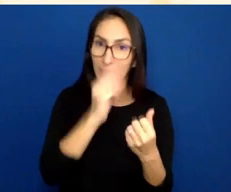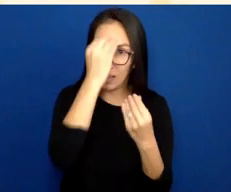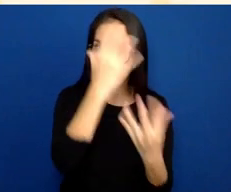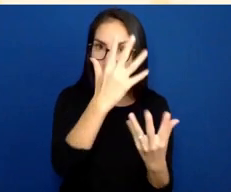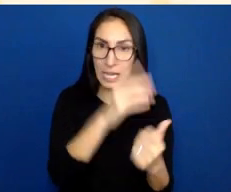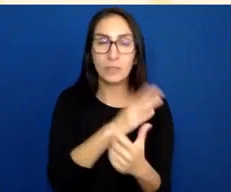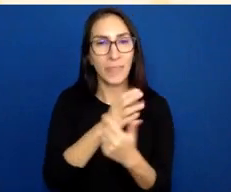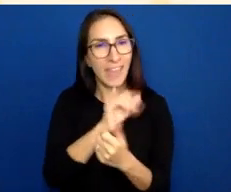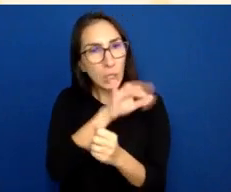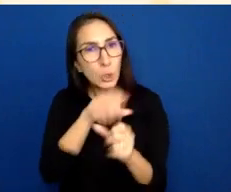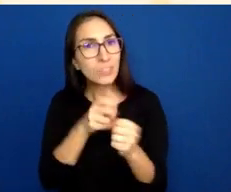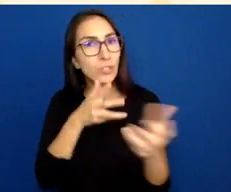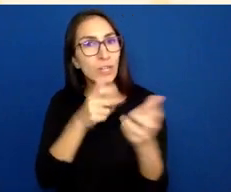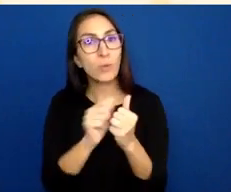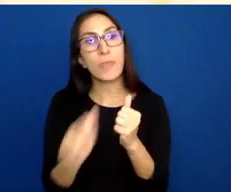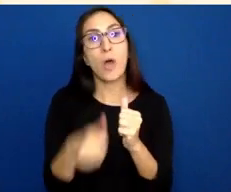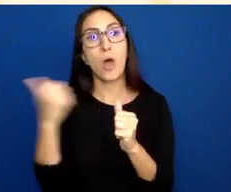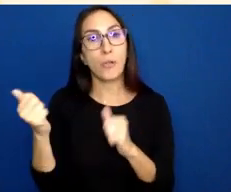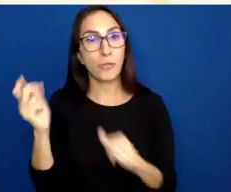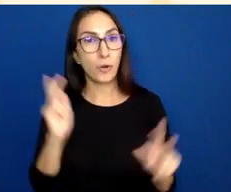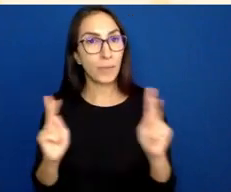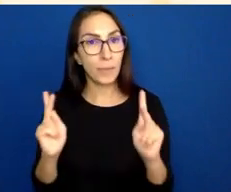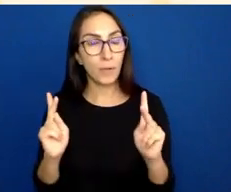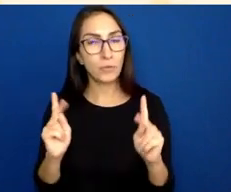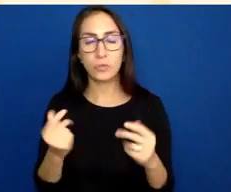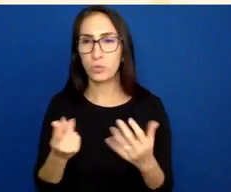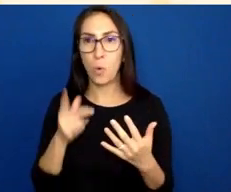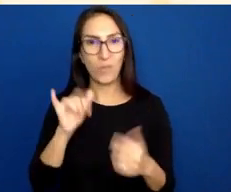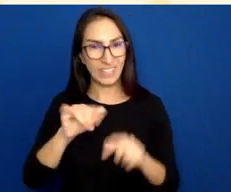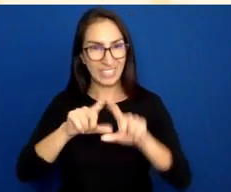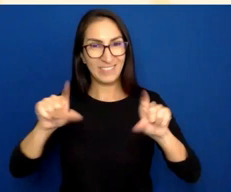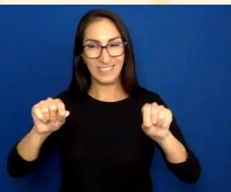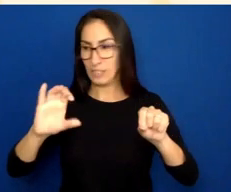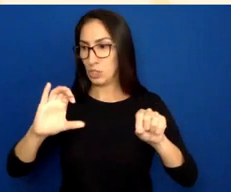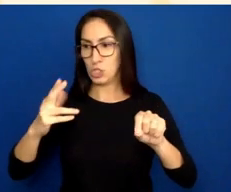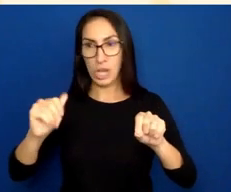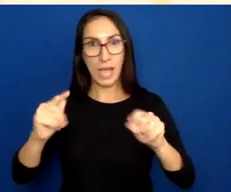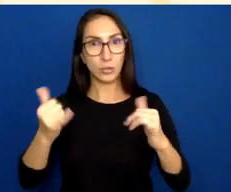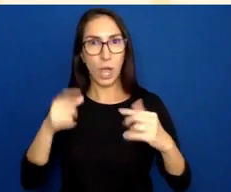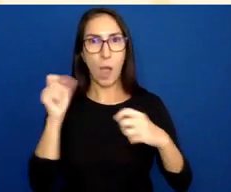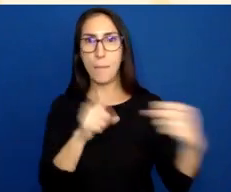So there's been a lot of that going on today in the chat. That's great. That's a way of engaging.